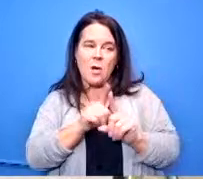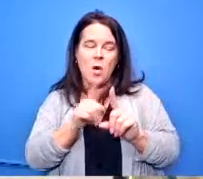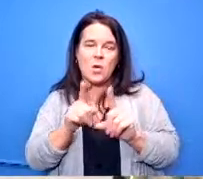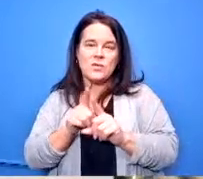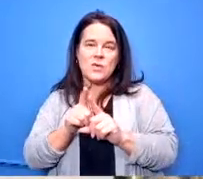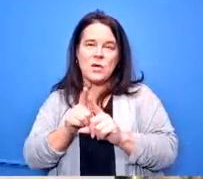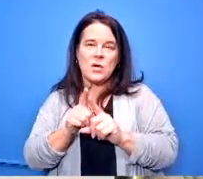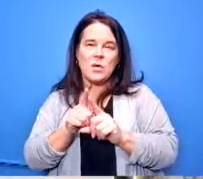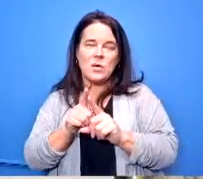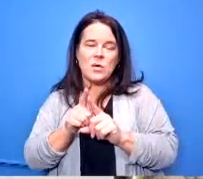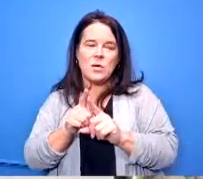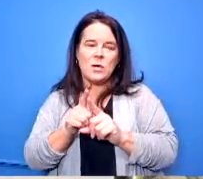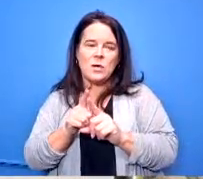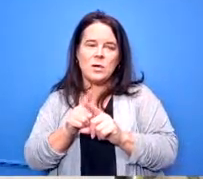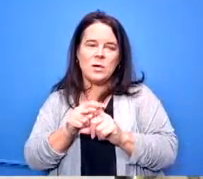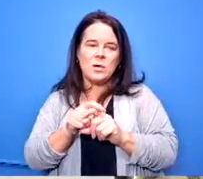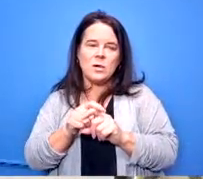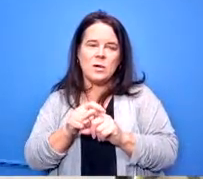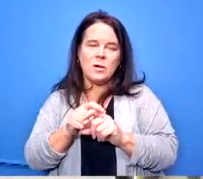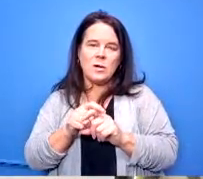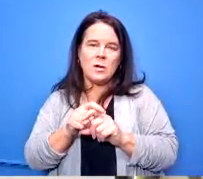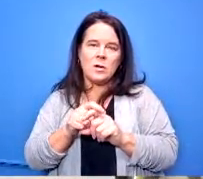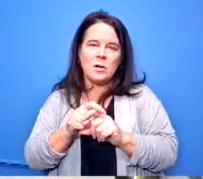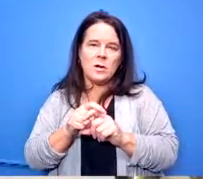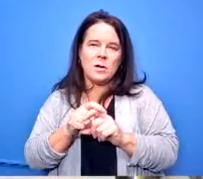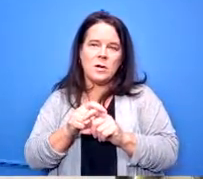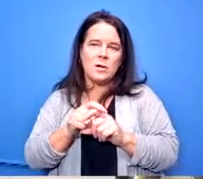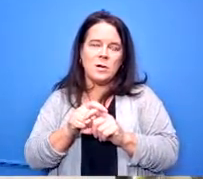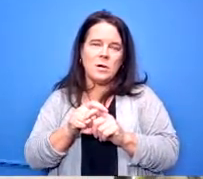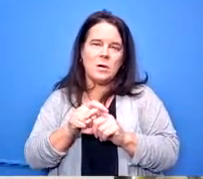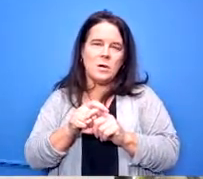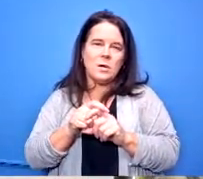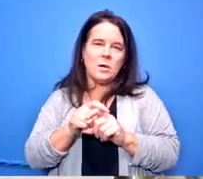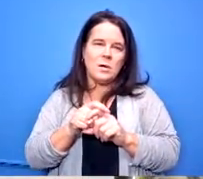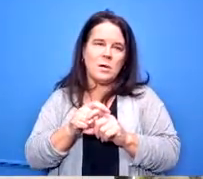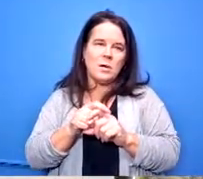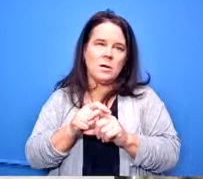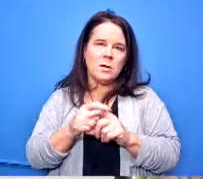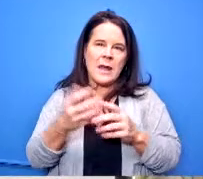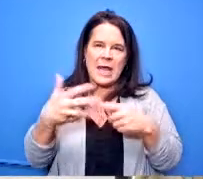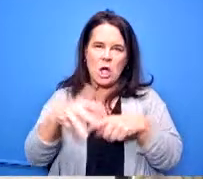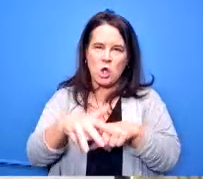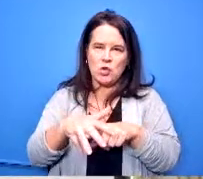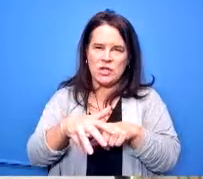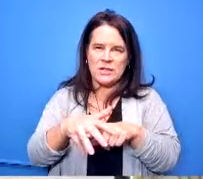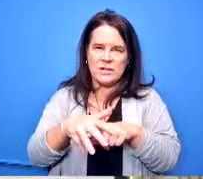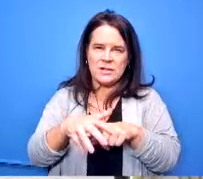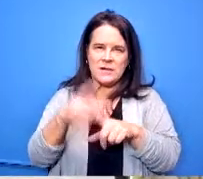the inclusion that was actually achieved on the project for us as well it's actually in the